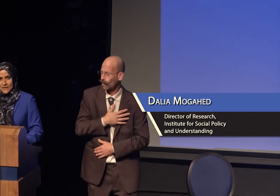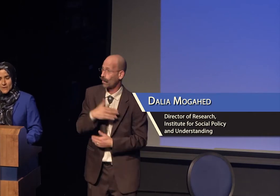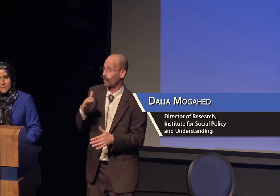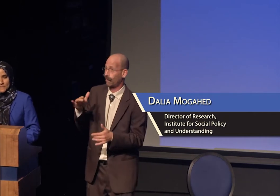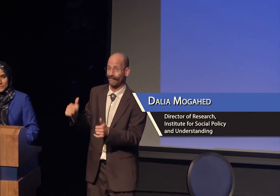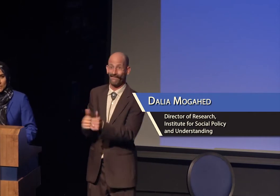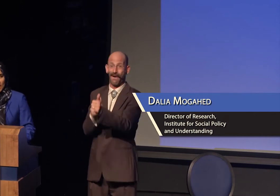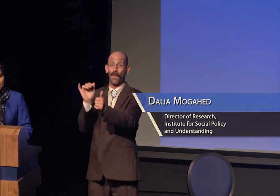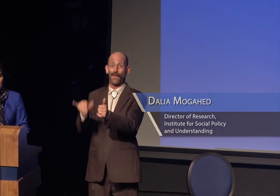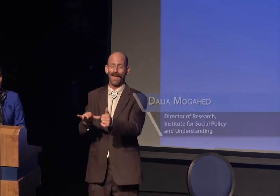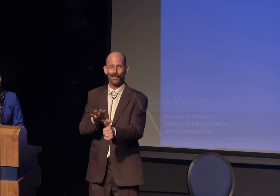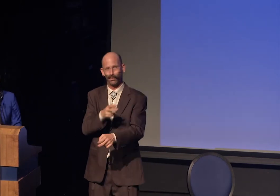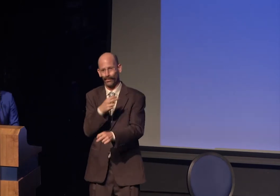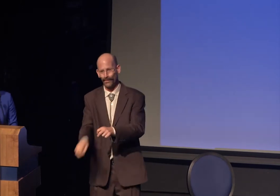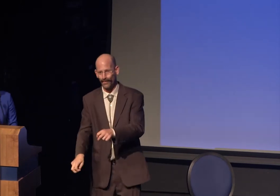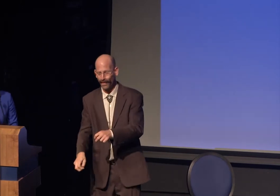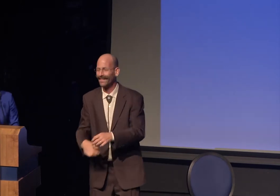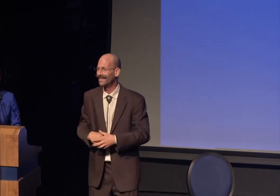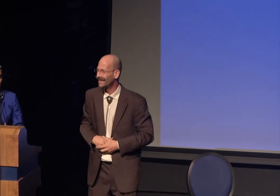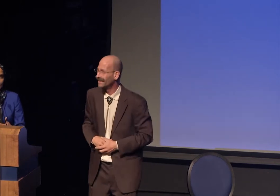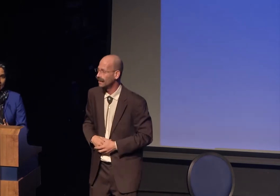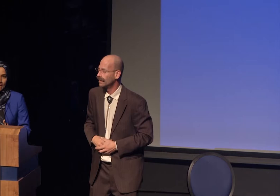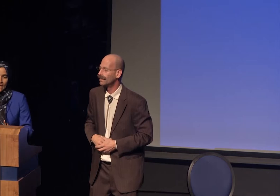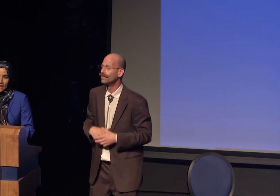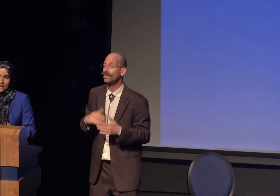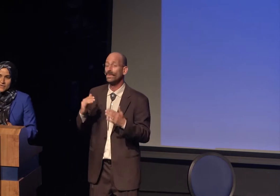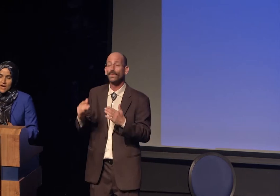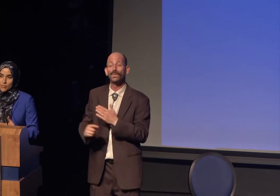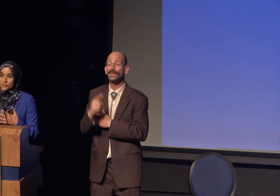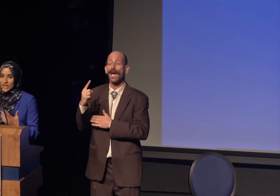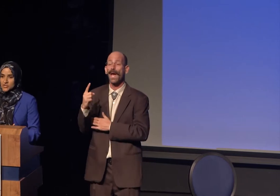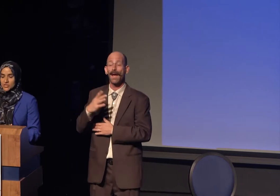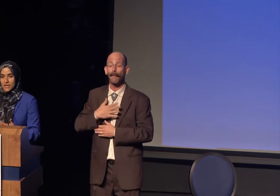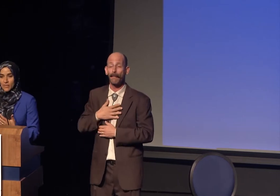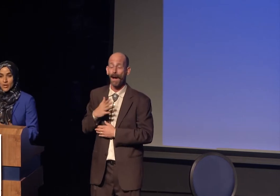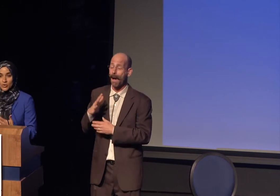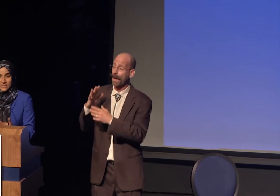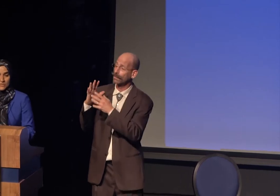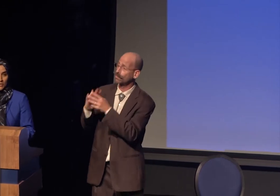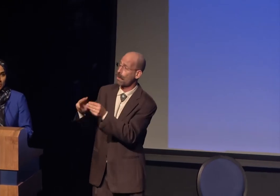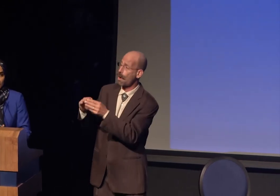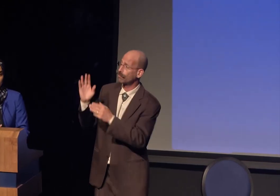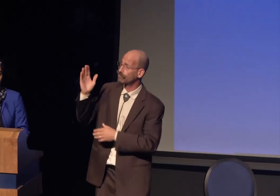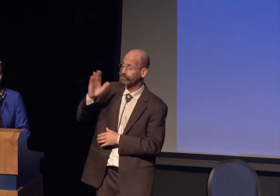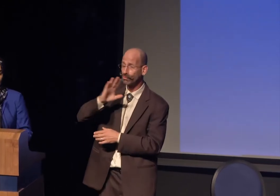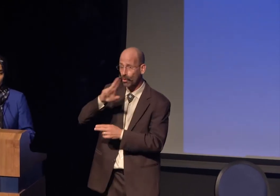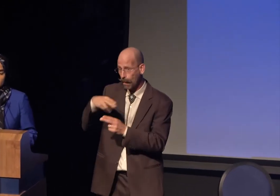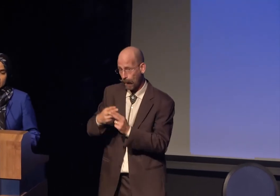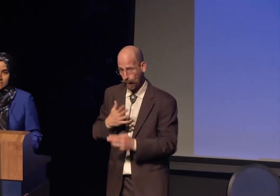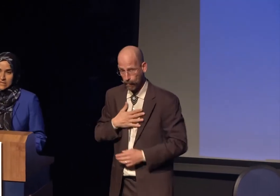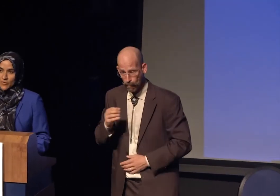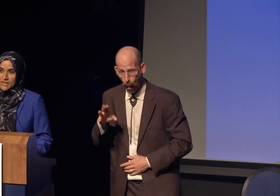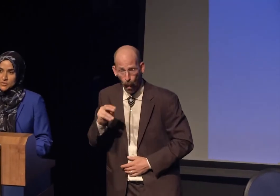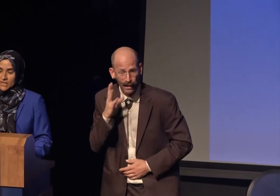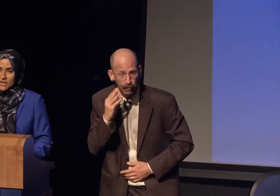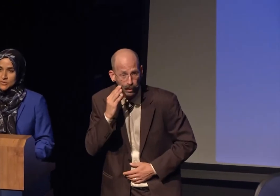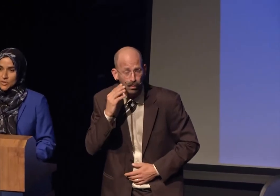My talk today will be a reflection on my own experience on the President's Advisory Council,